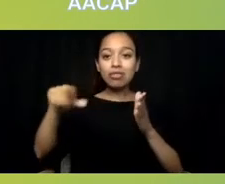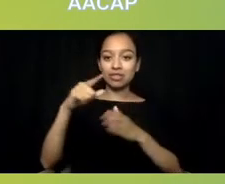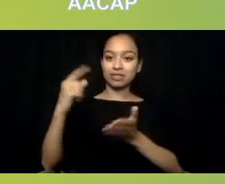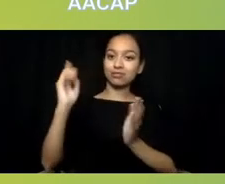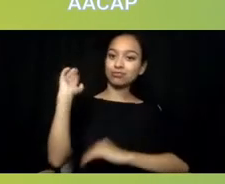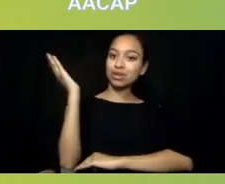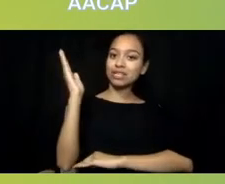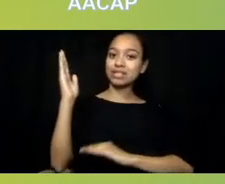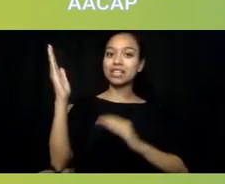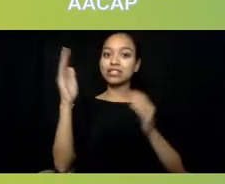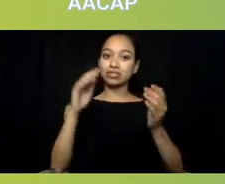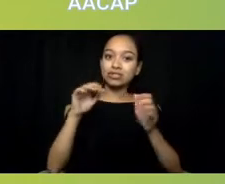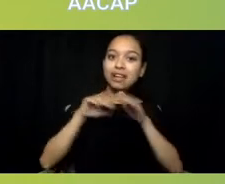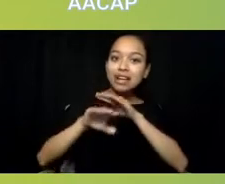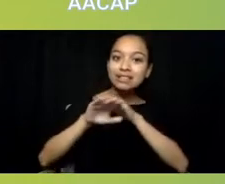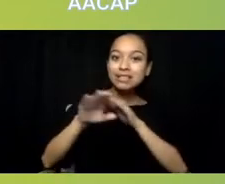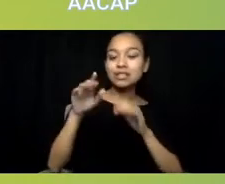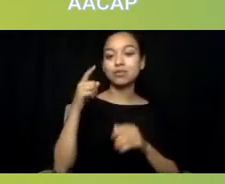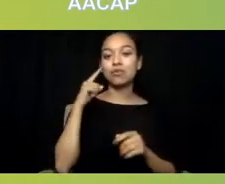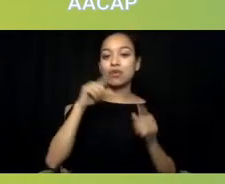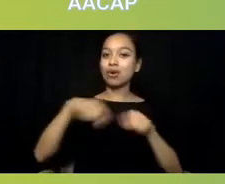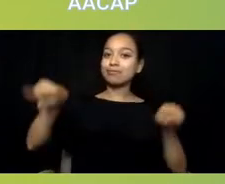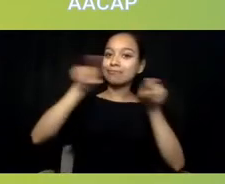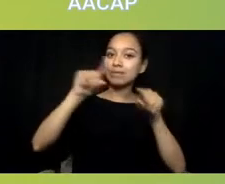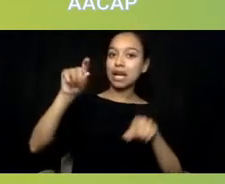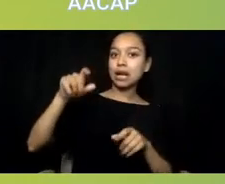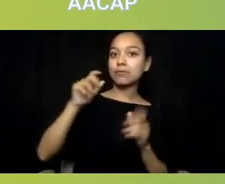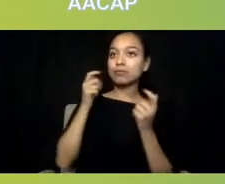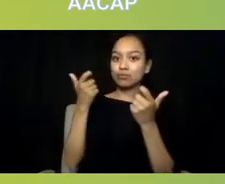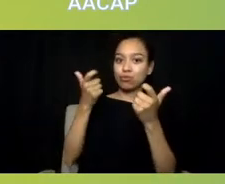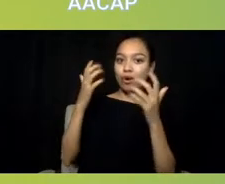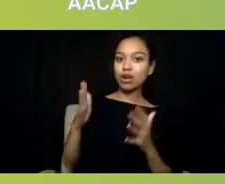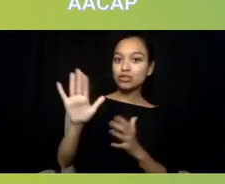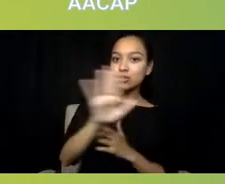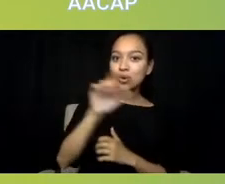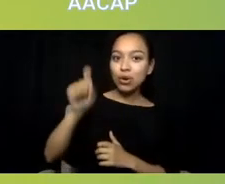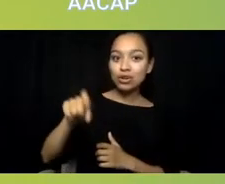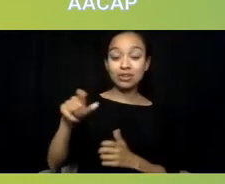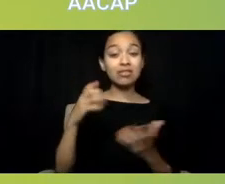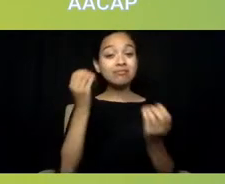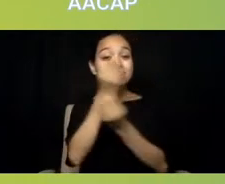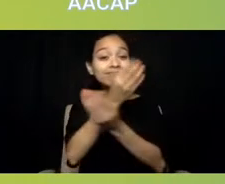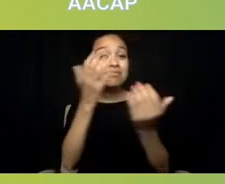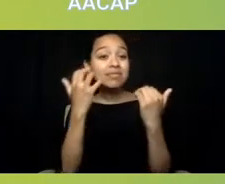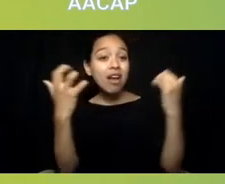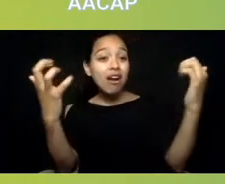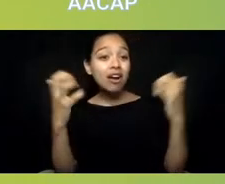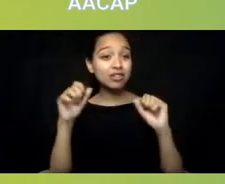Audience members, you have a chat function that you can utilize to respectfully engage with each other.